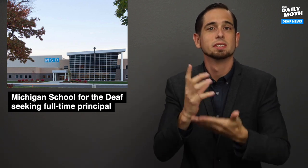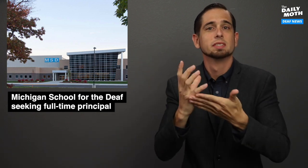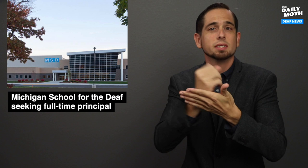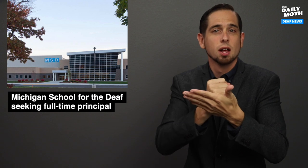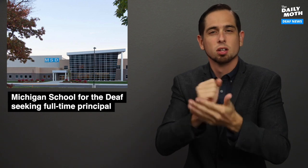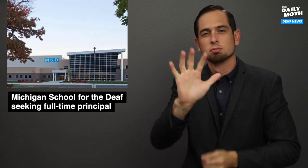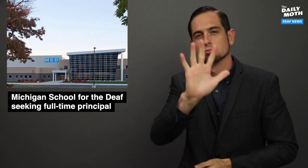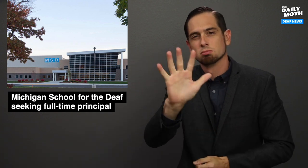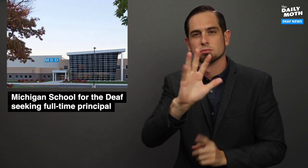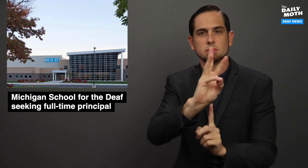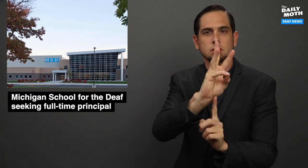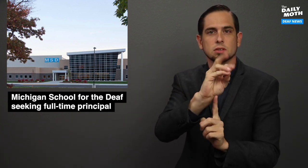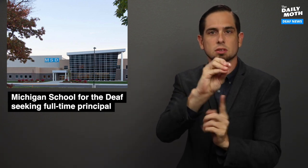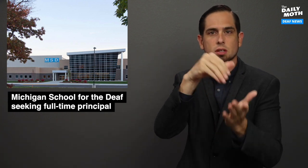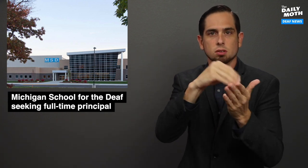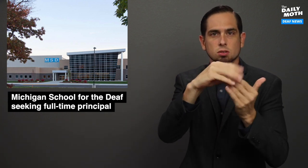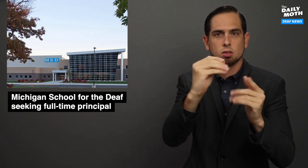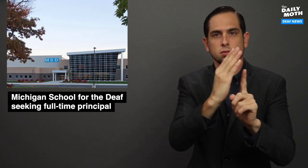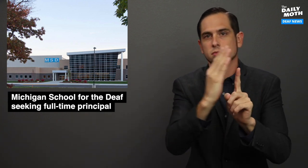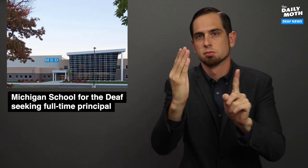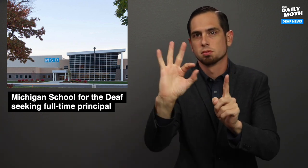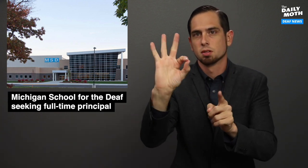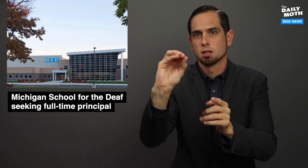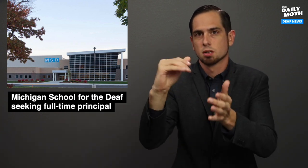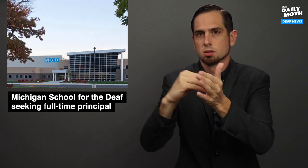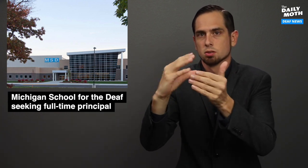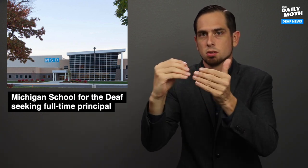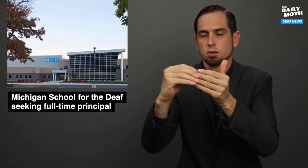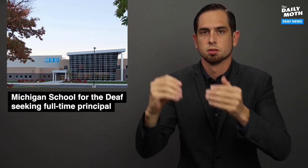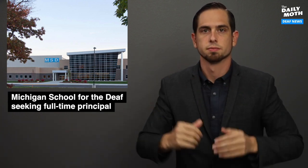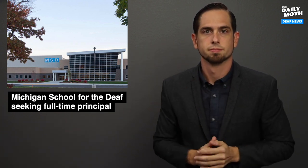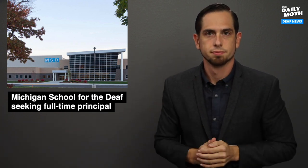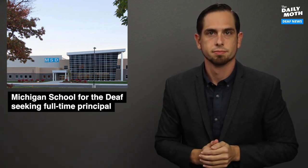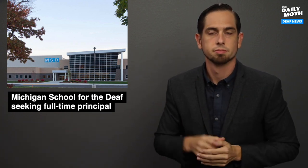The salary is between $60,000 and $90,000.